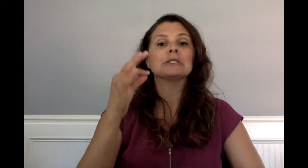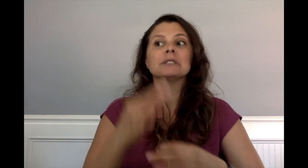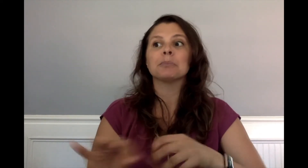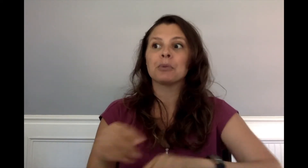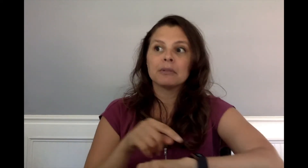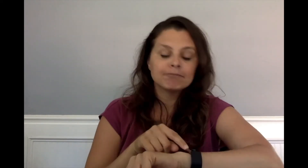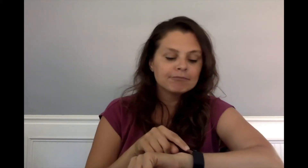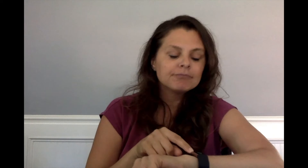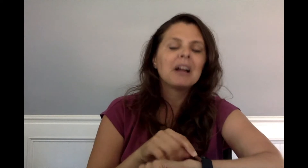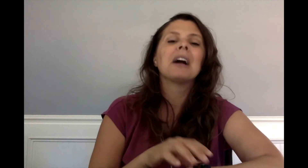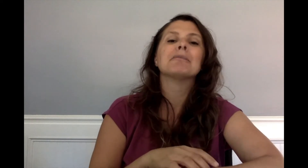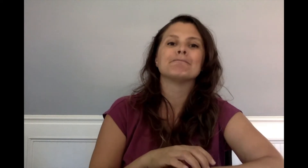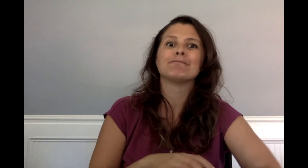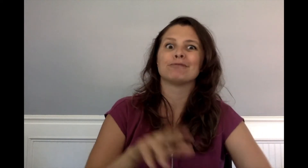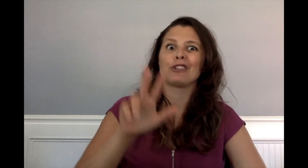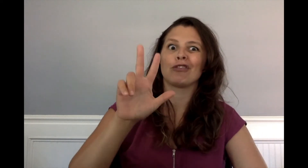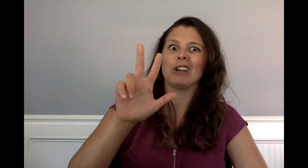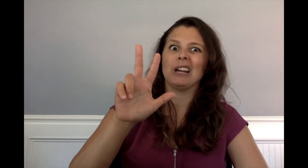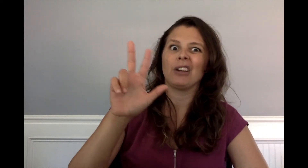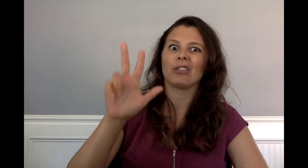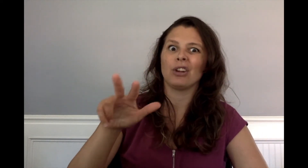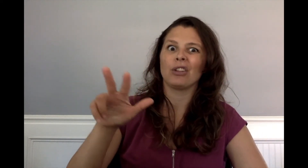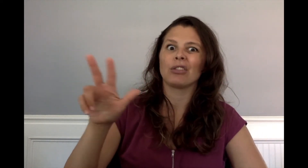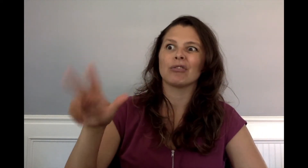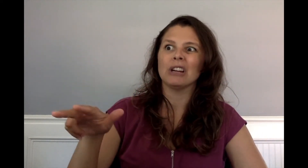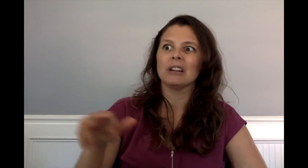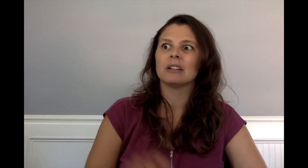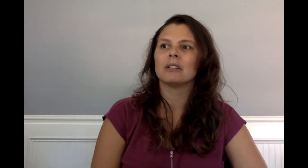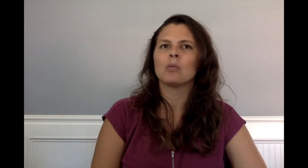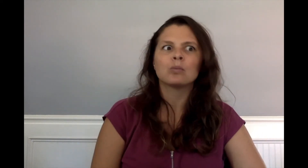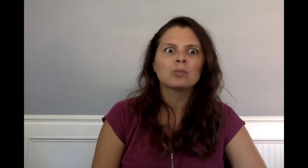Mr. Simple looked at his watch and signed three threes.